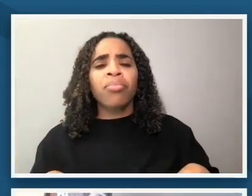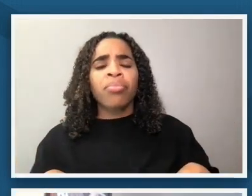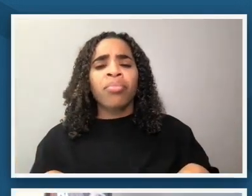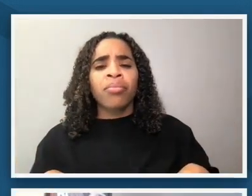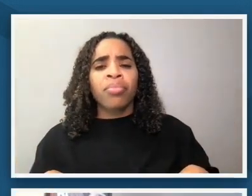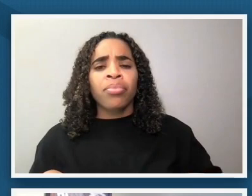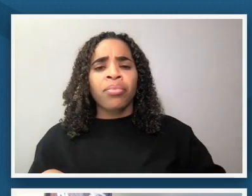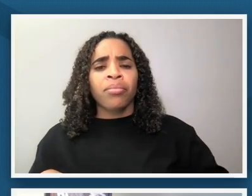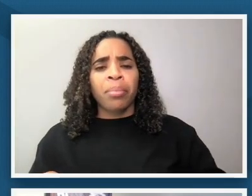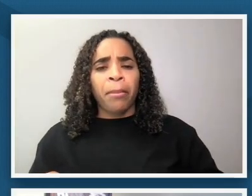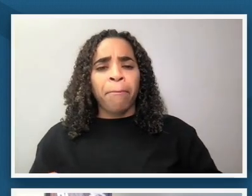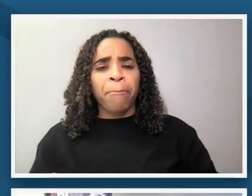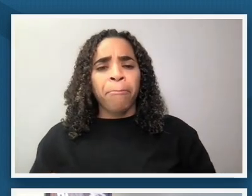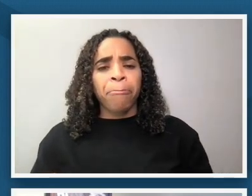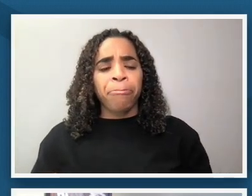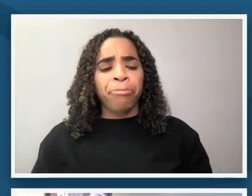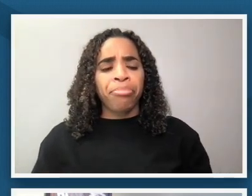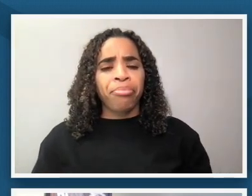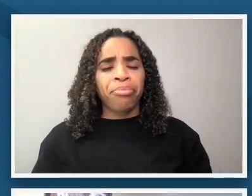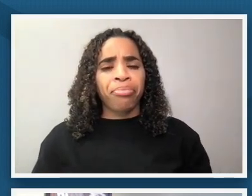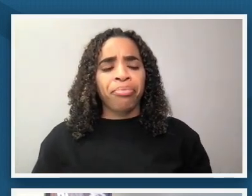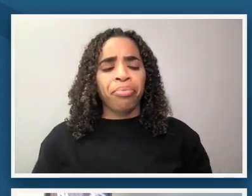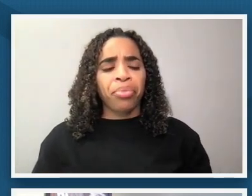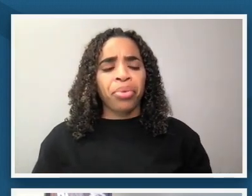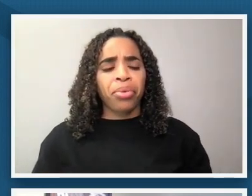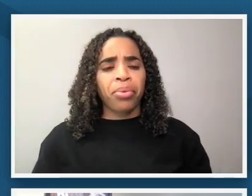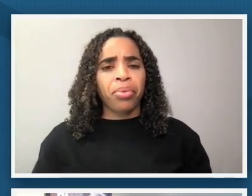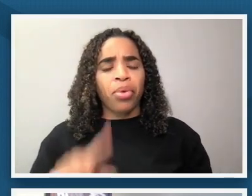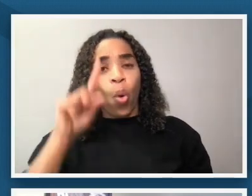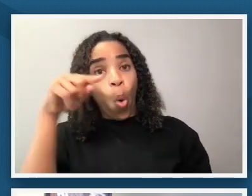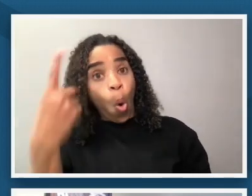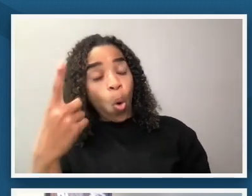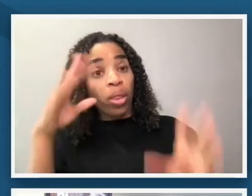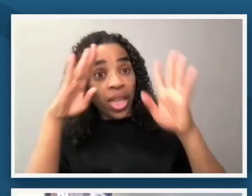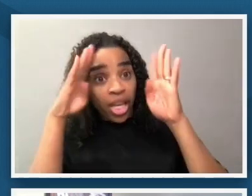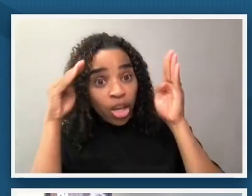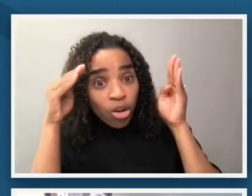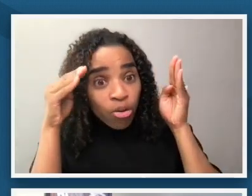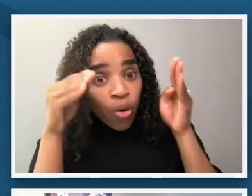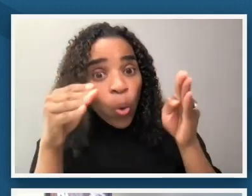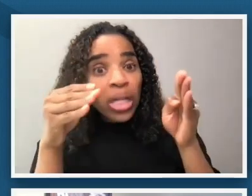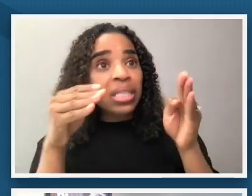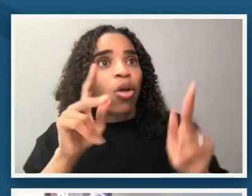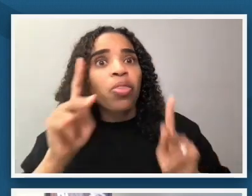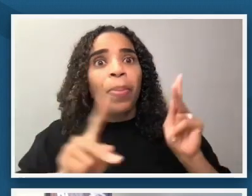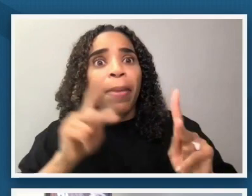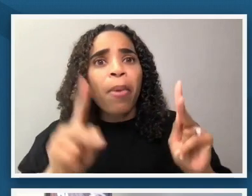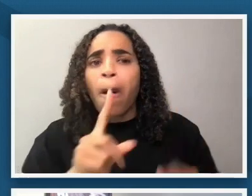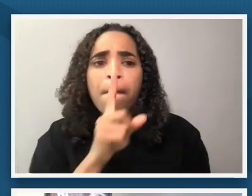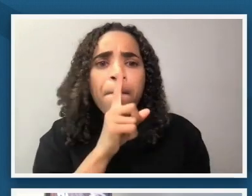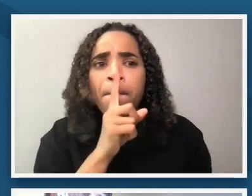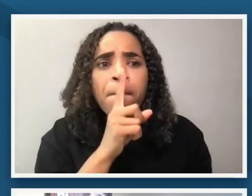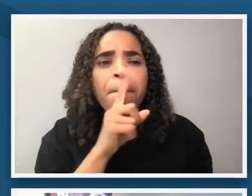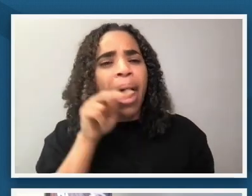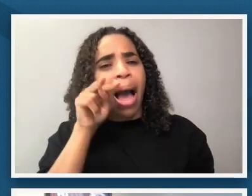uh you know not just to you know take in the the figures but also the landscape